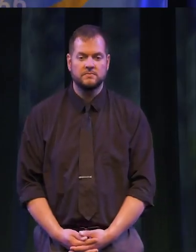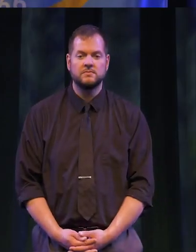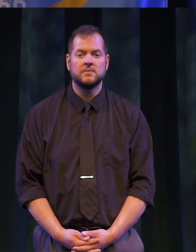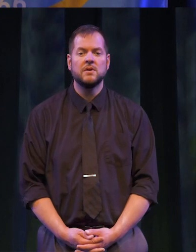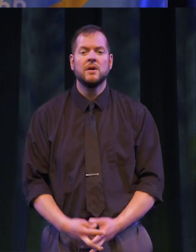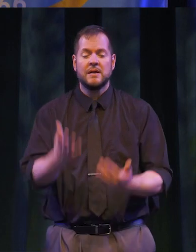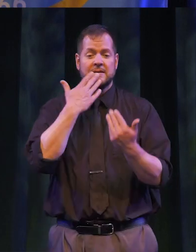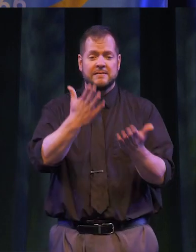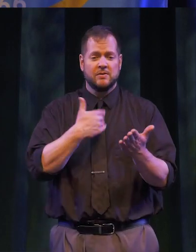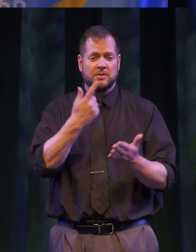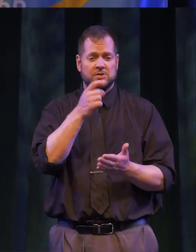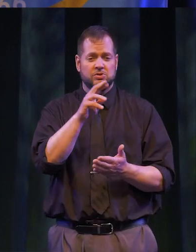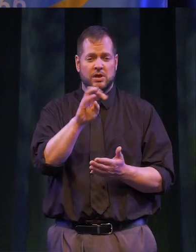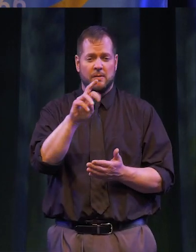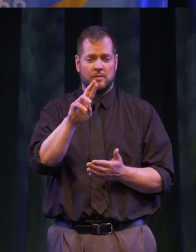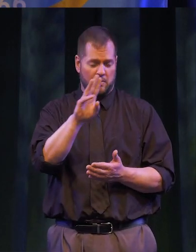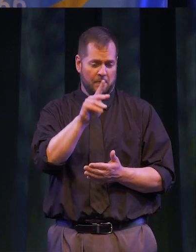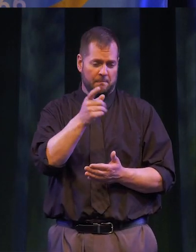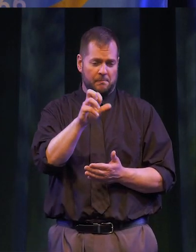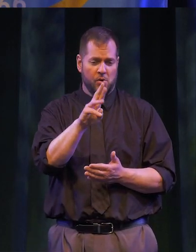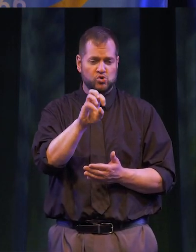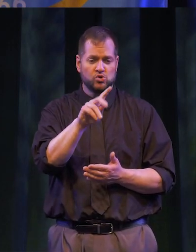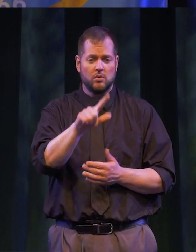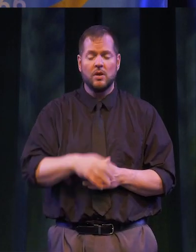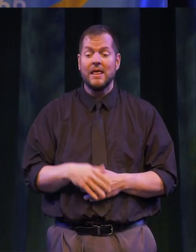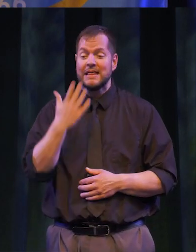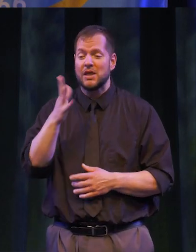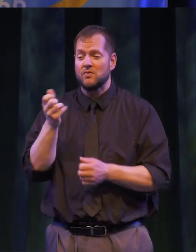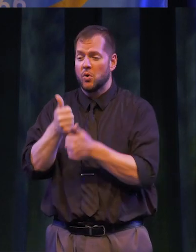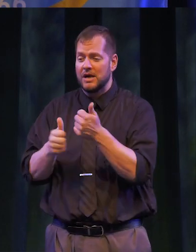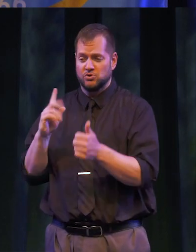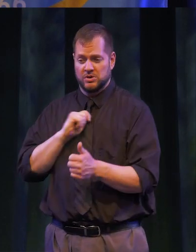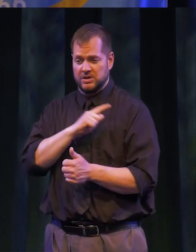THANK YOU CHAIR MARSHALL. AND THANKS AGAIN TO EACH TRUSTEE FOR THEIR ONGOING EFFORTS,